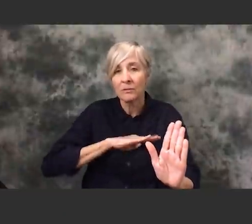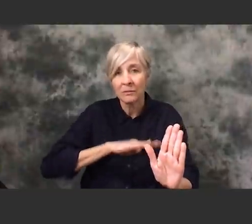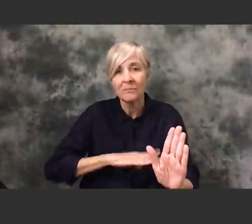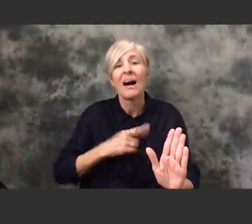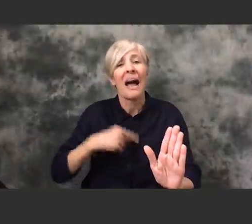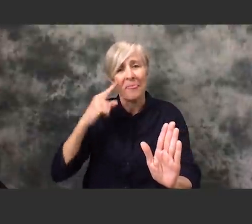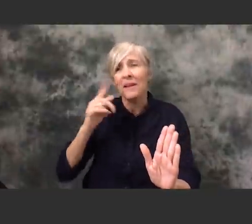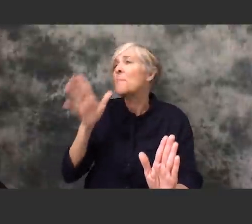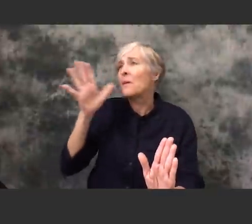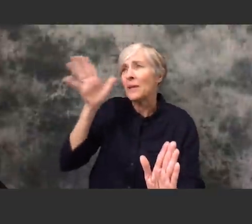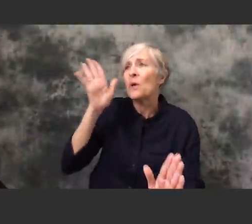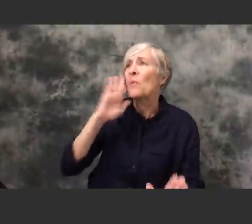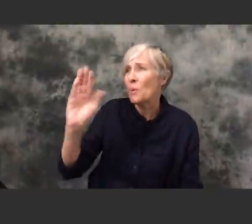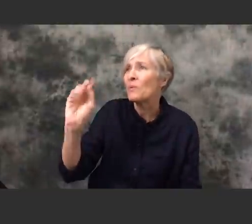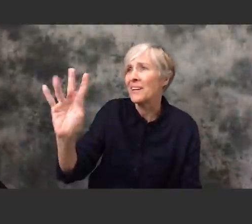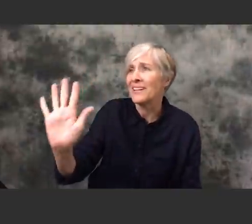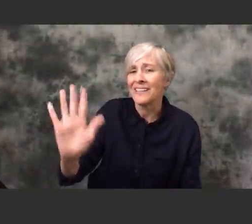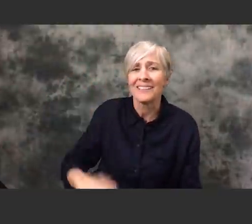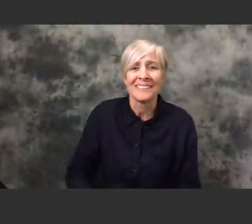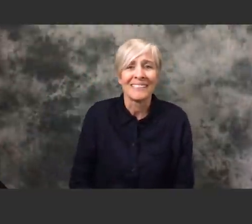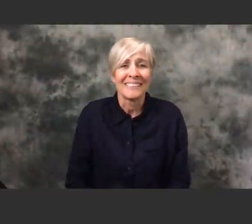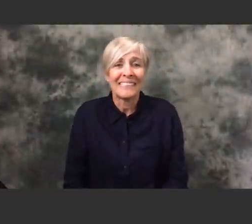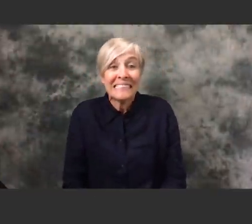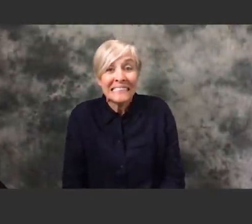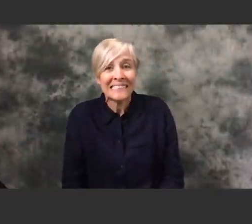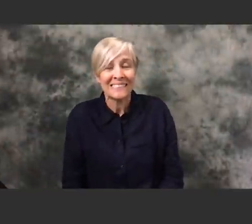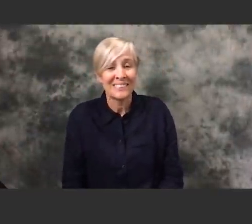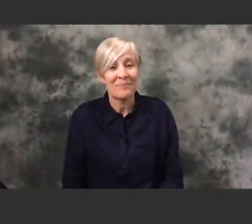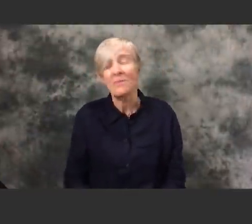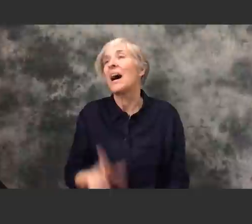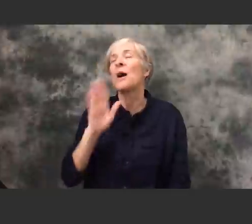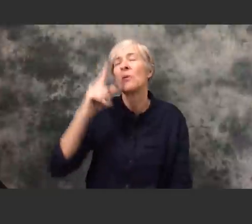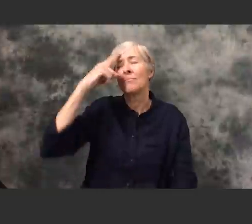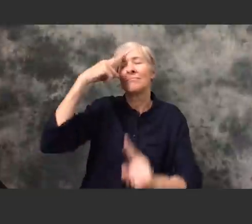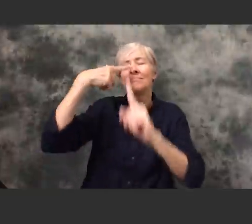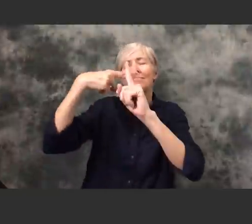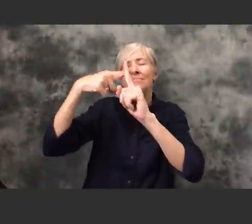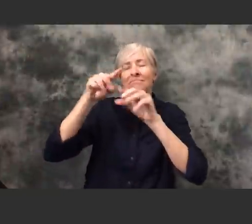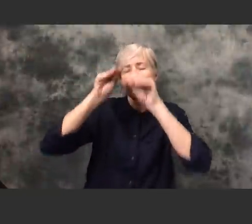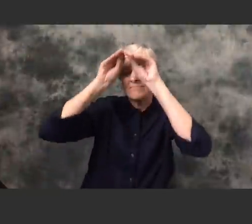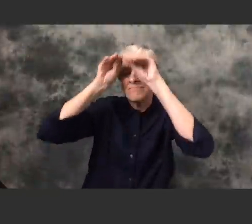I think they're gonna be okay. And I'm gonna put some good